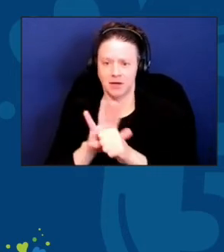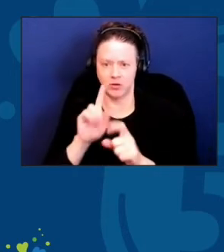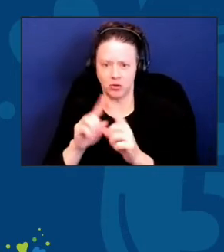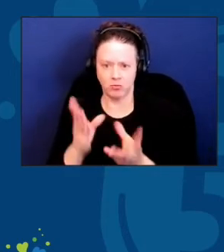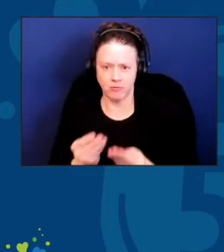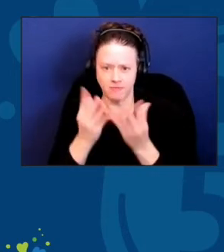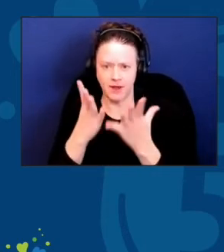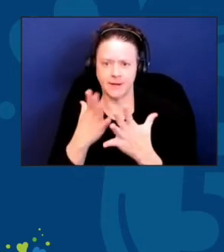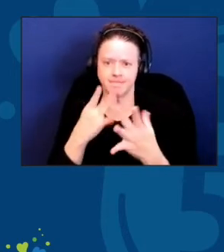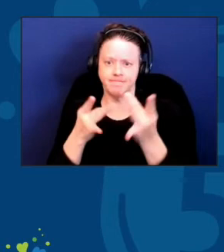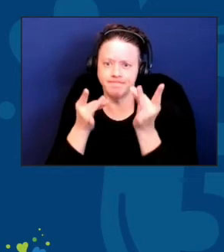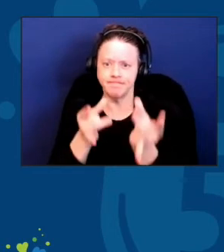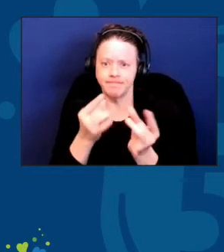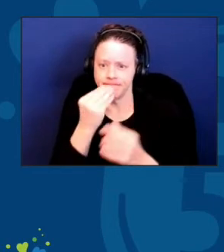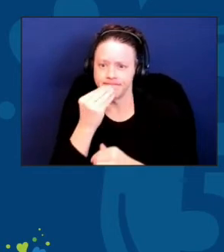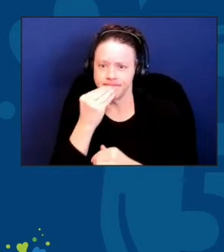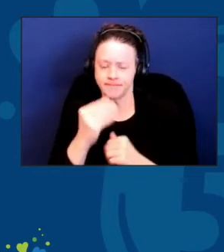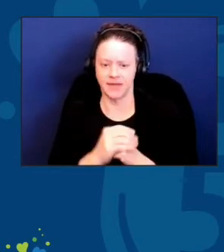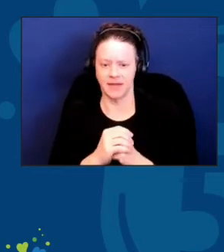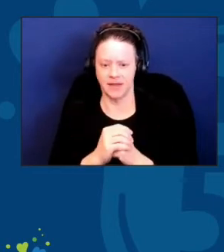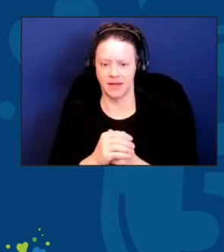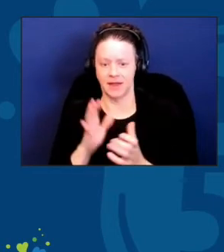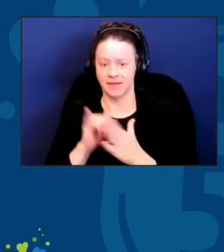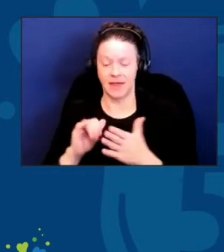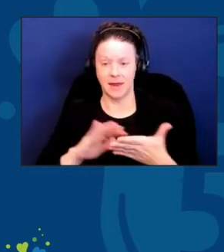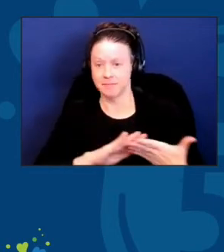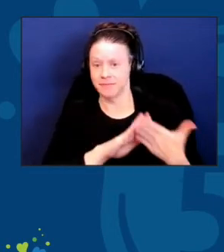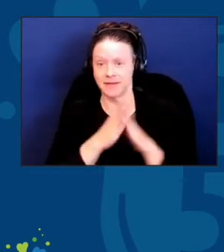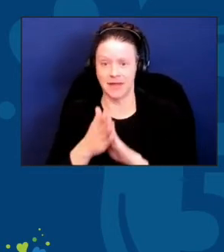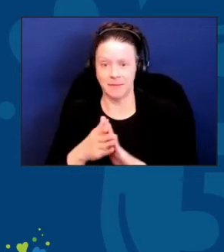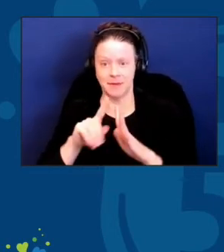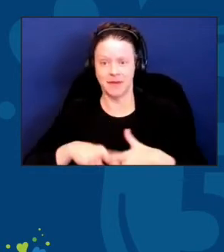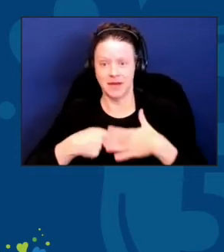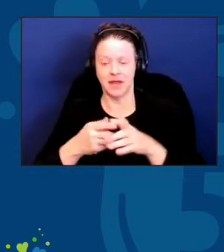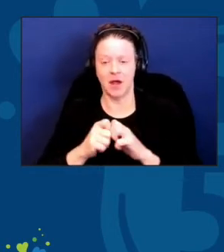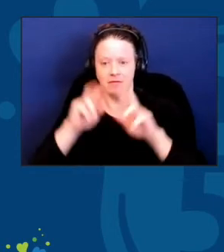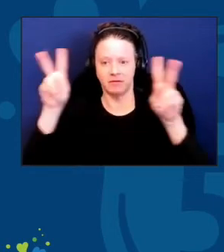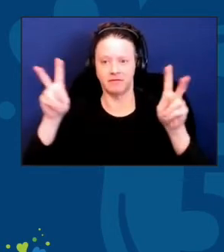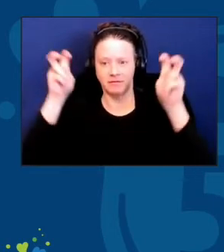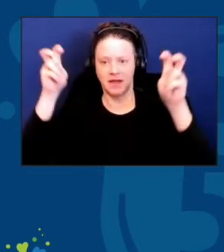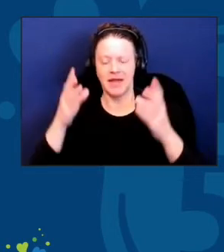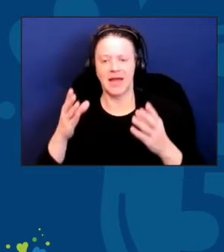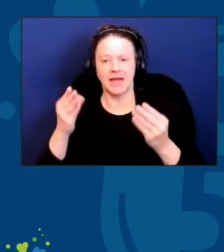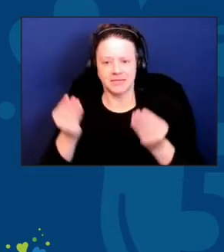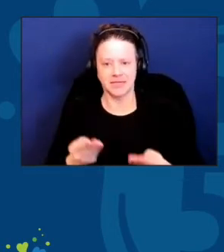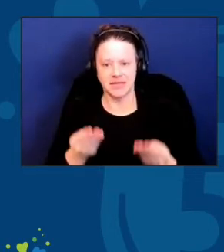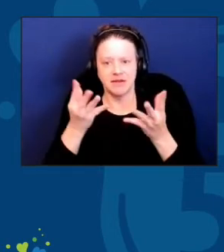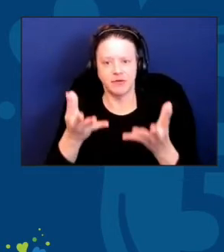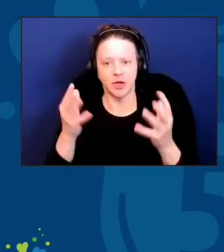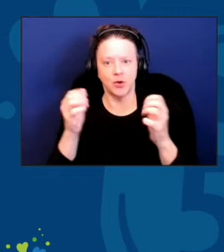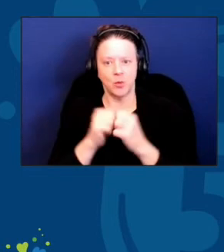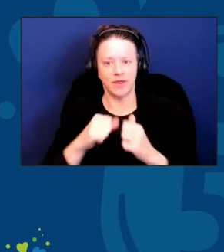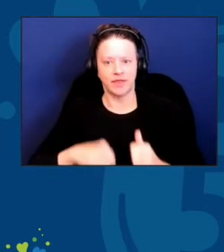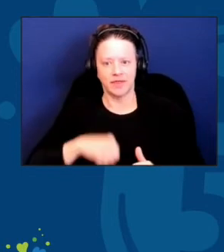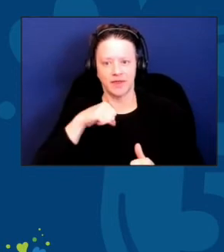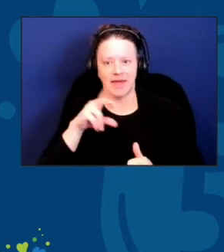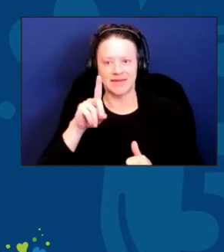And that became the beginning of delivering with dignity. It happened over a weekend on a Sunday afternoon